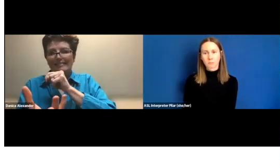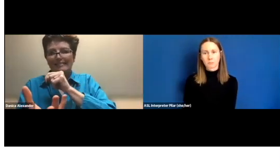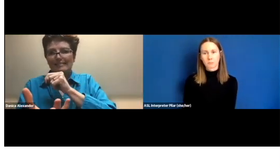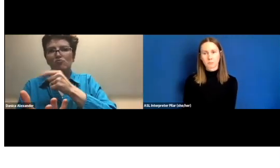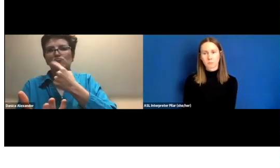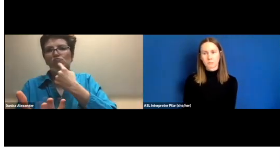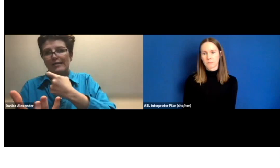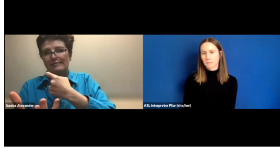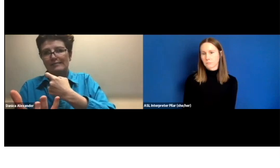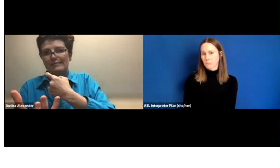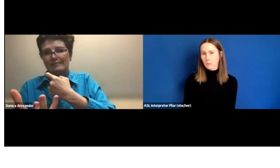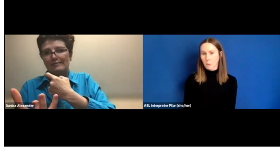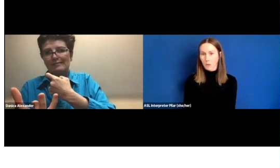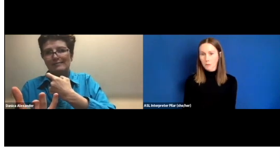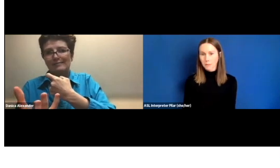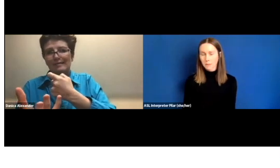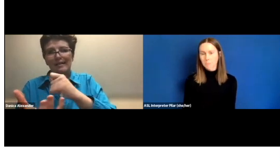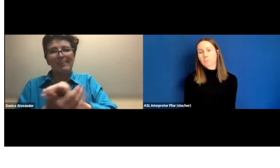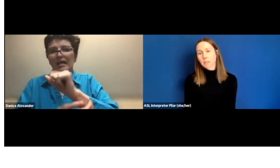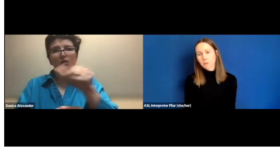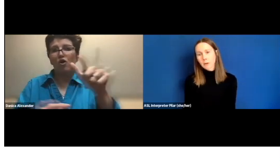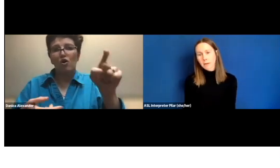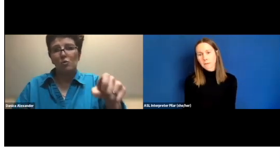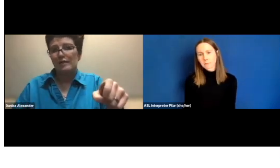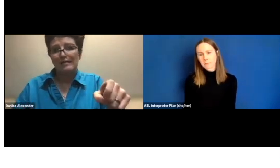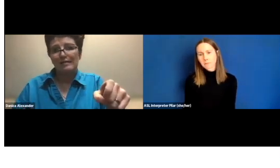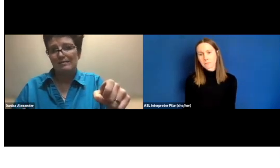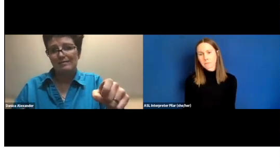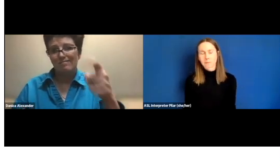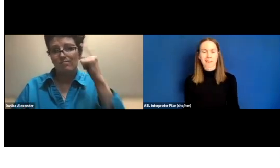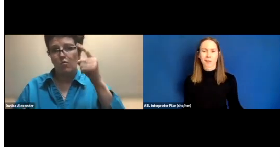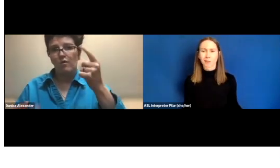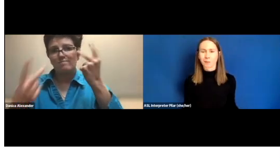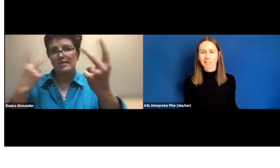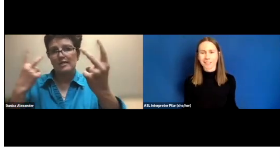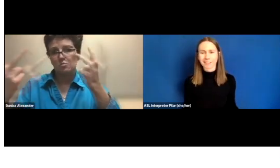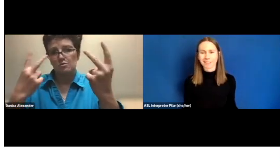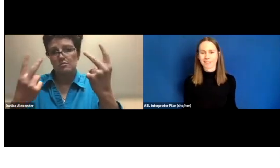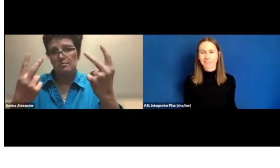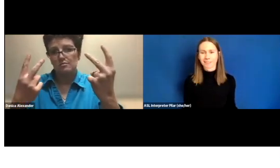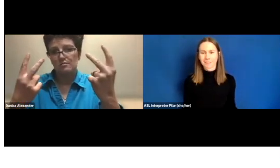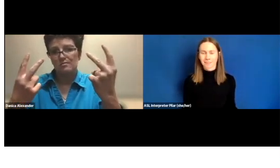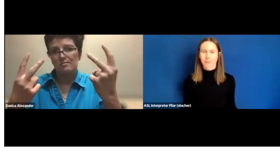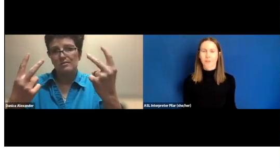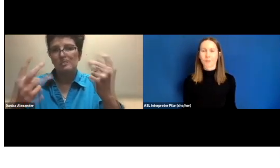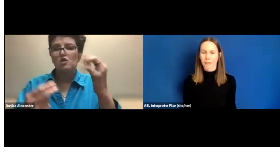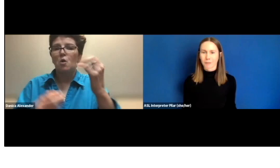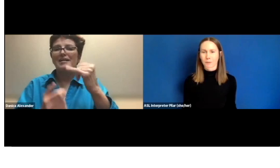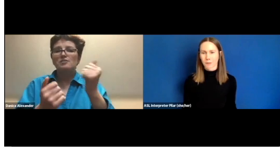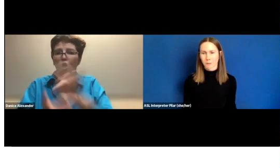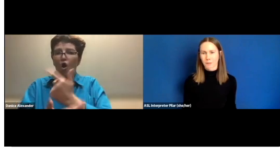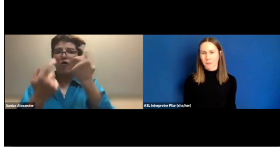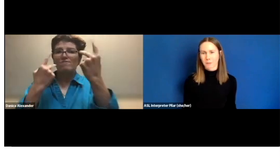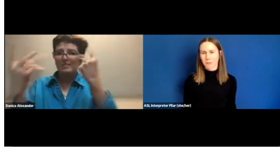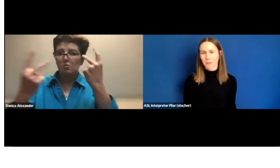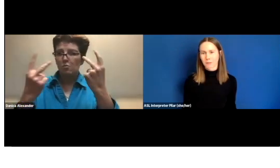And what color is it? It's red. That's all you need. That's all you need for a visual language.